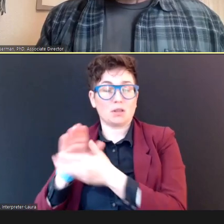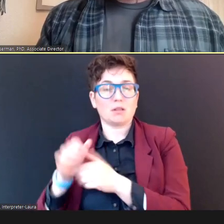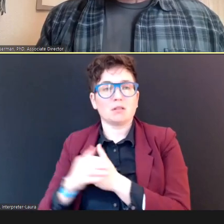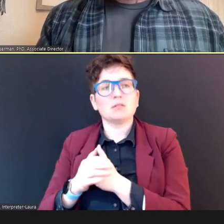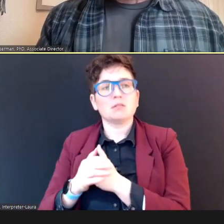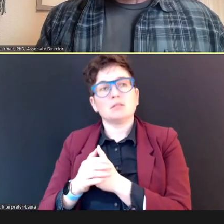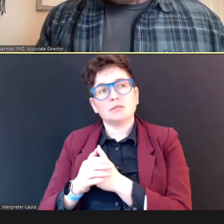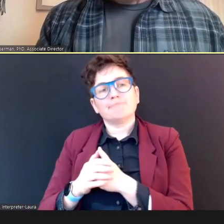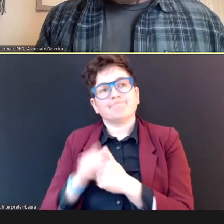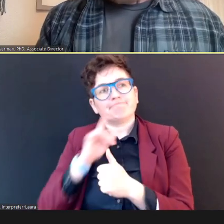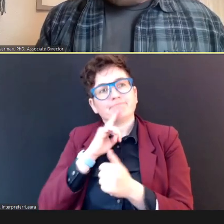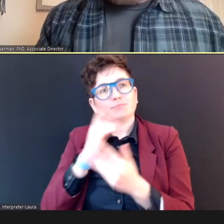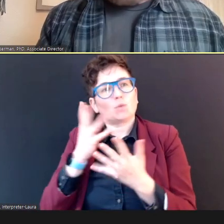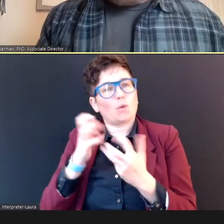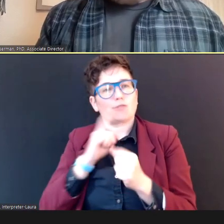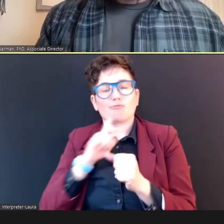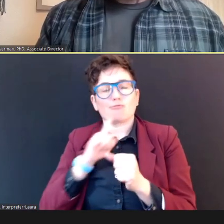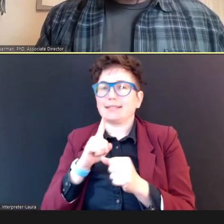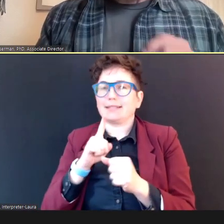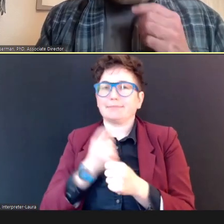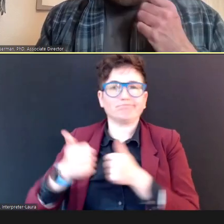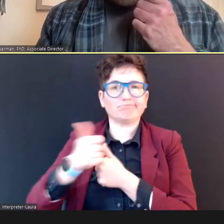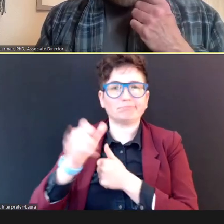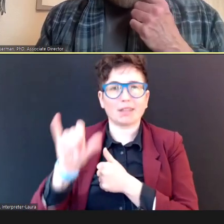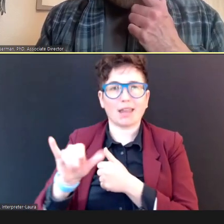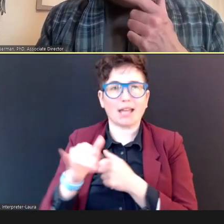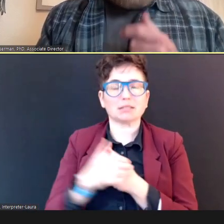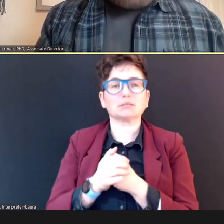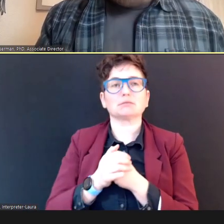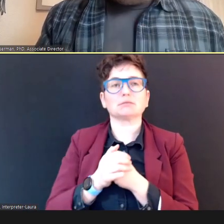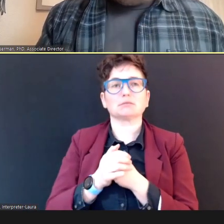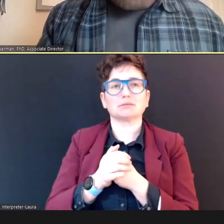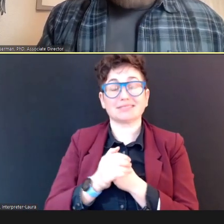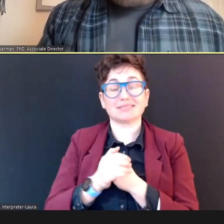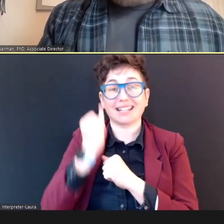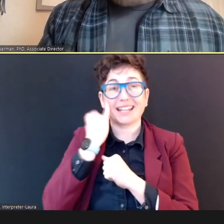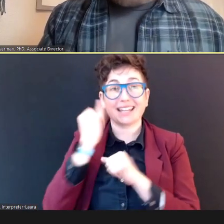And so, when children don't pass a screening, they may have a mild